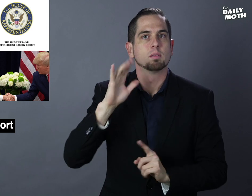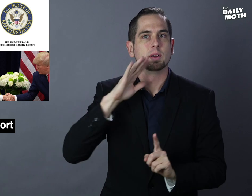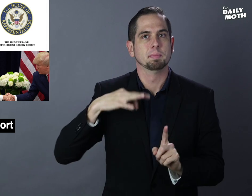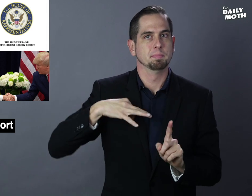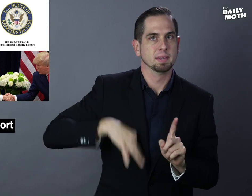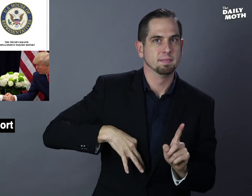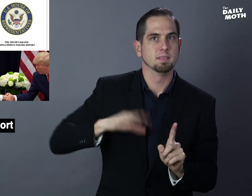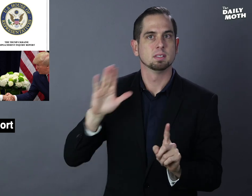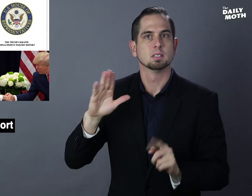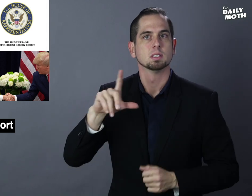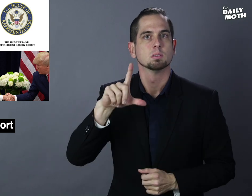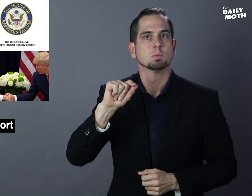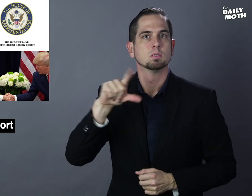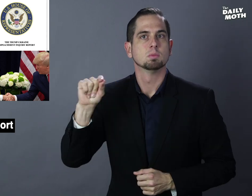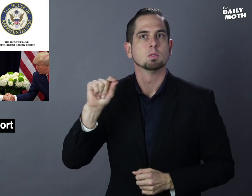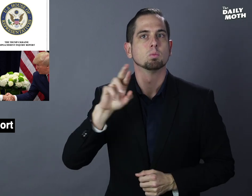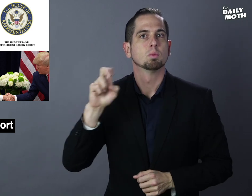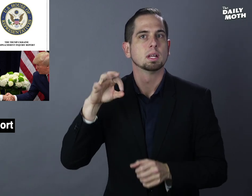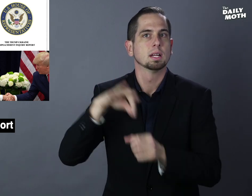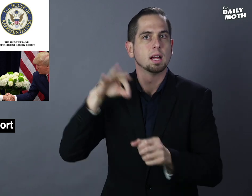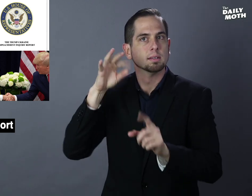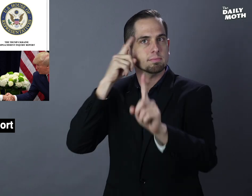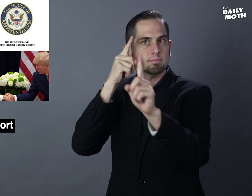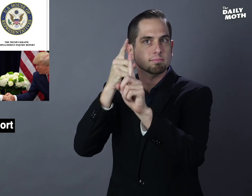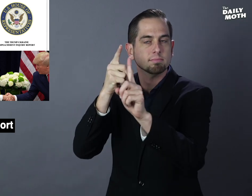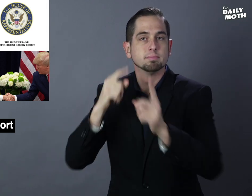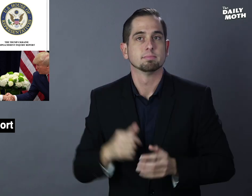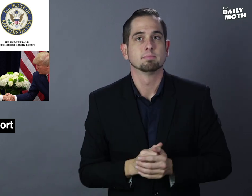benefit his 2020 re-election bid.